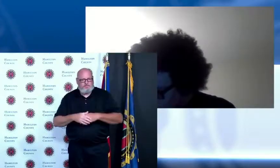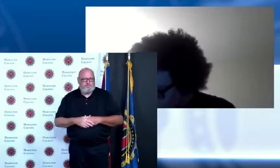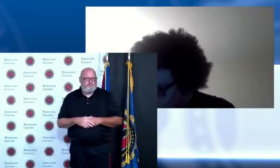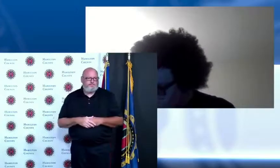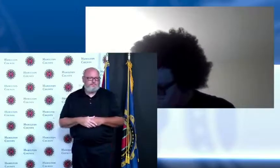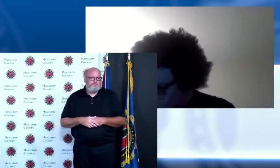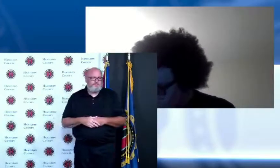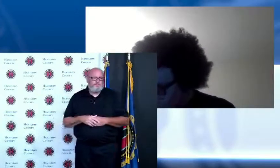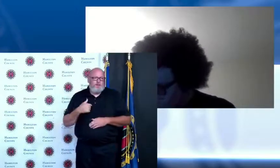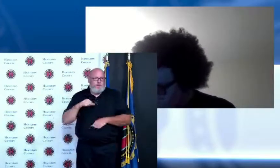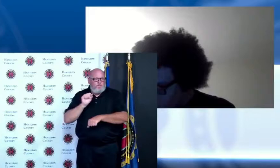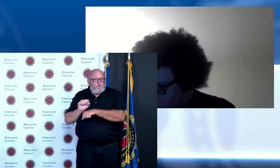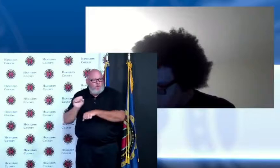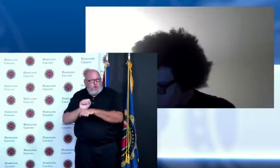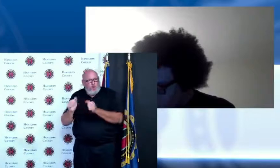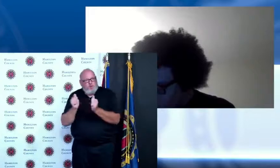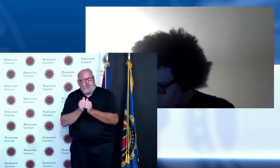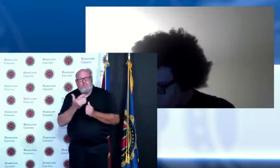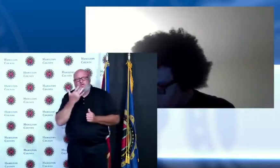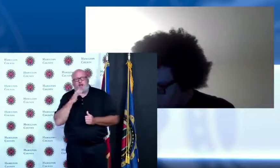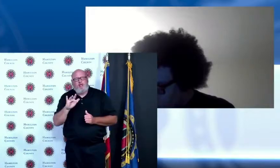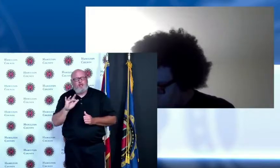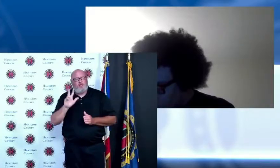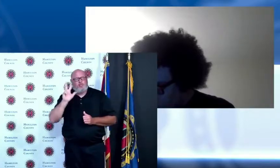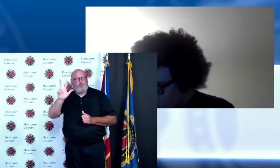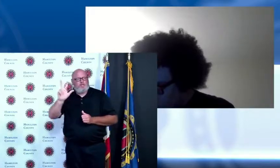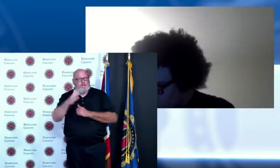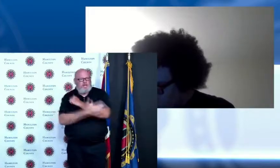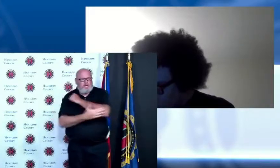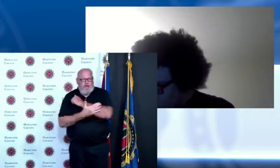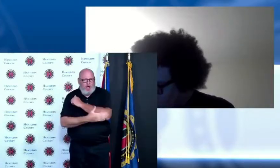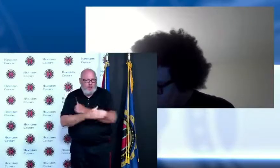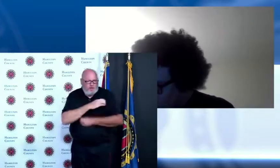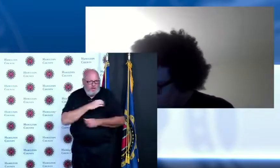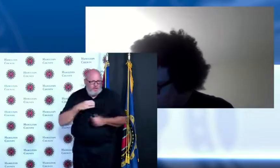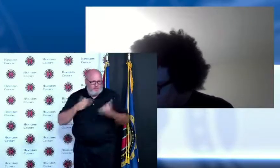I have three County Commissioners who support Public Health who have worked closely with my